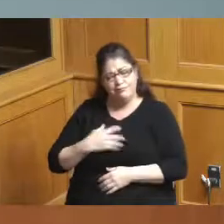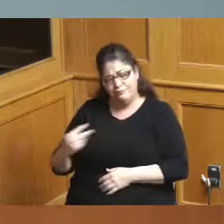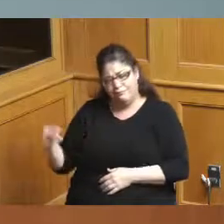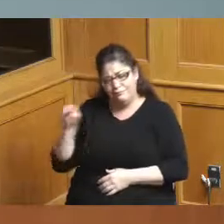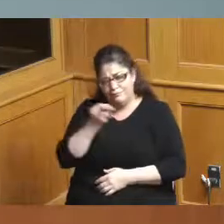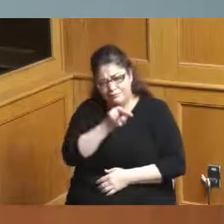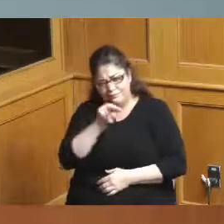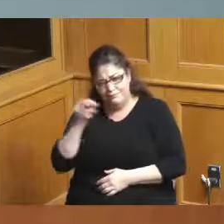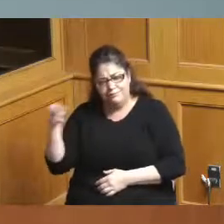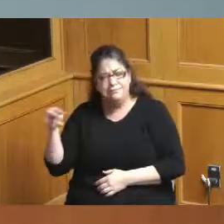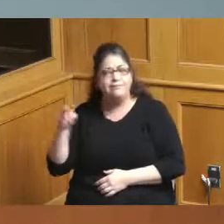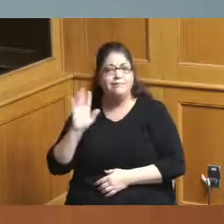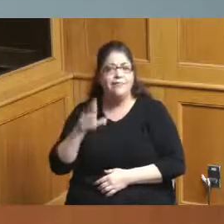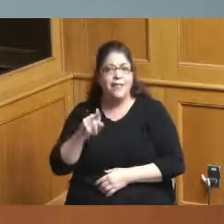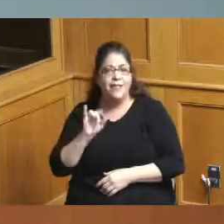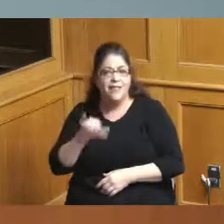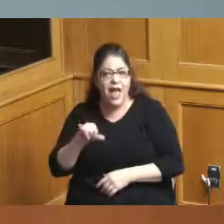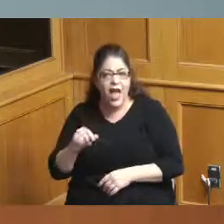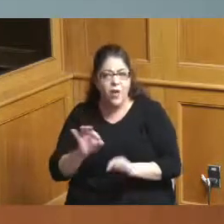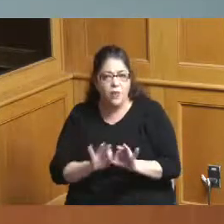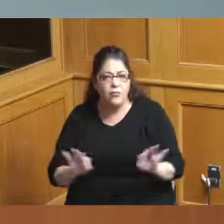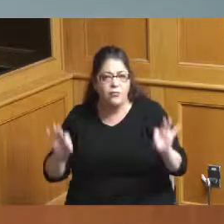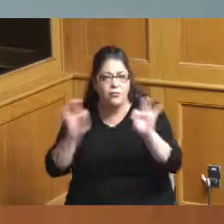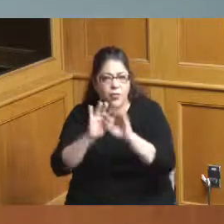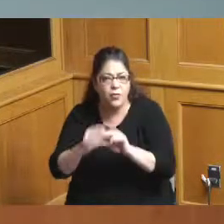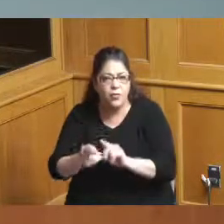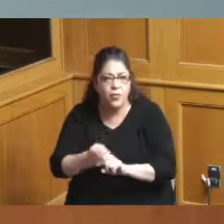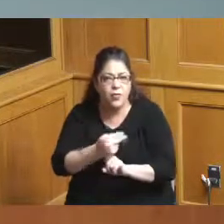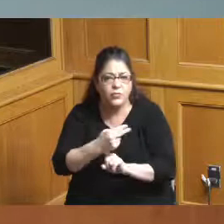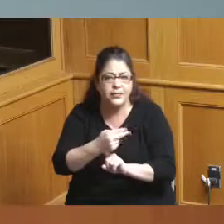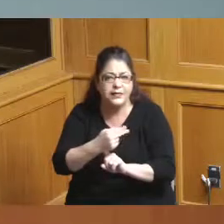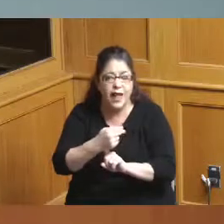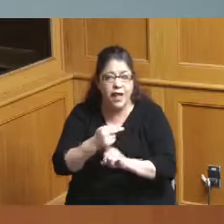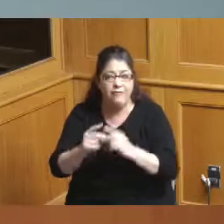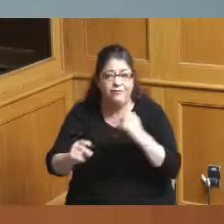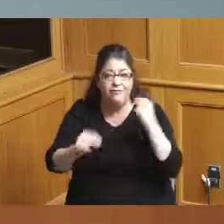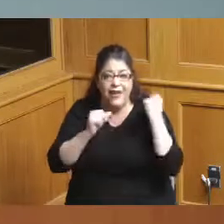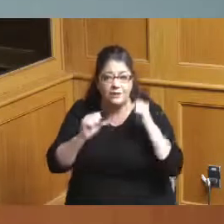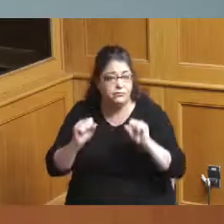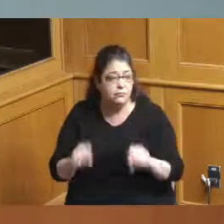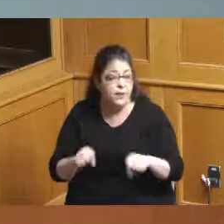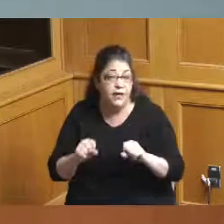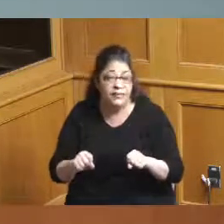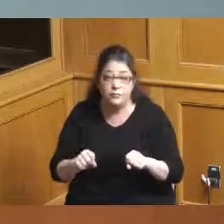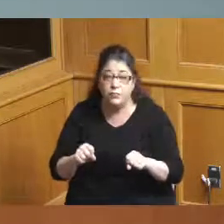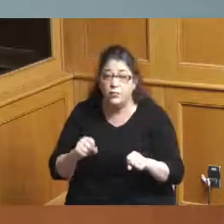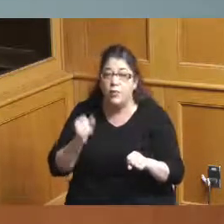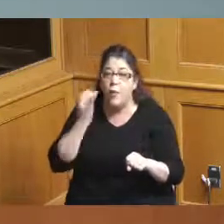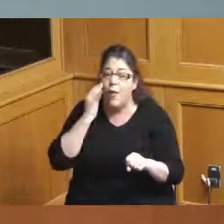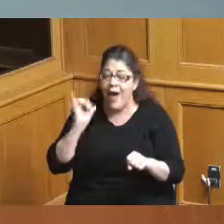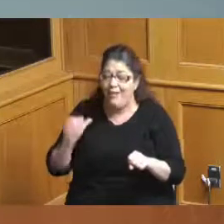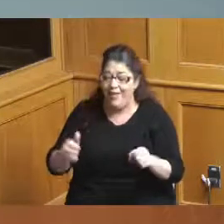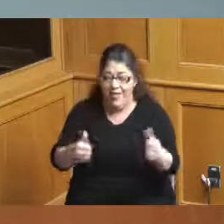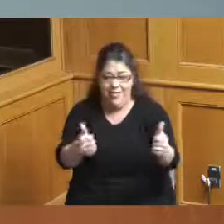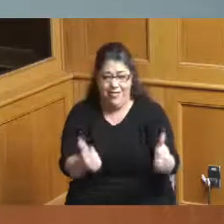the importance of that hotel going up as quickly as we can is to rejuvenate the tourism industry